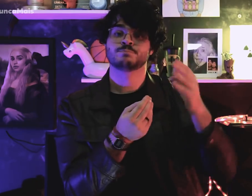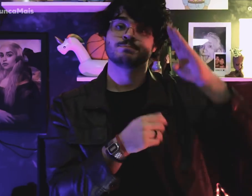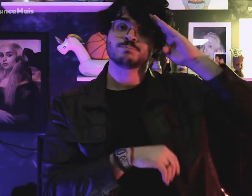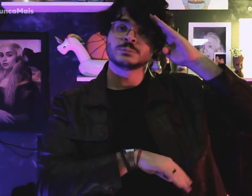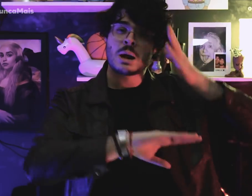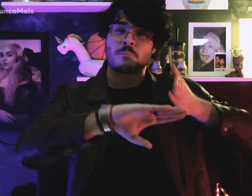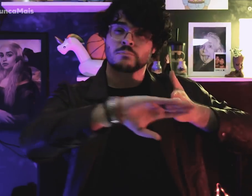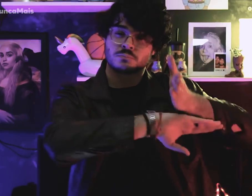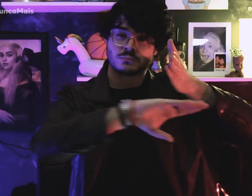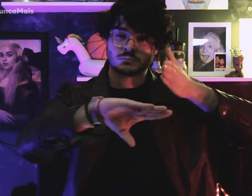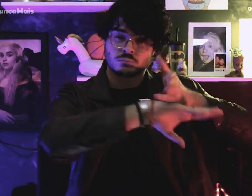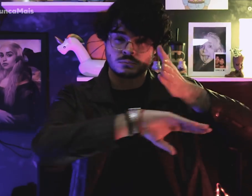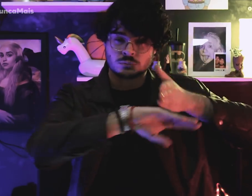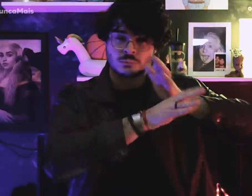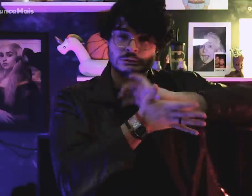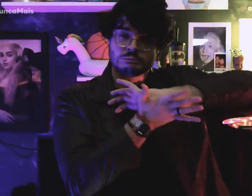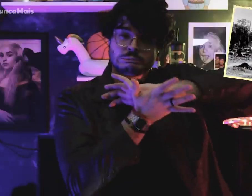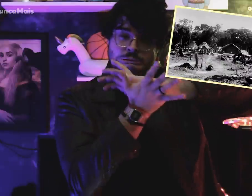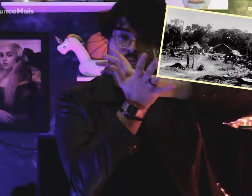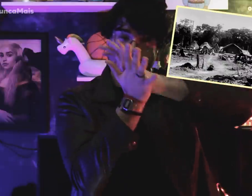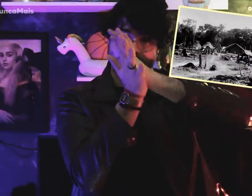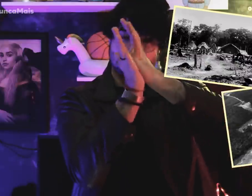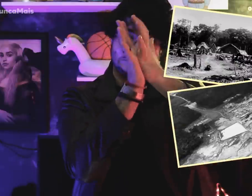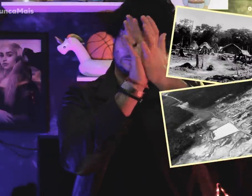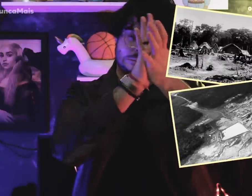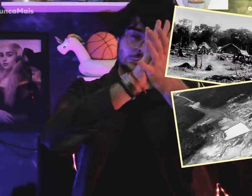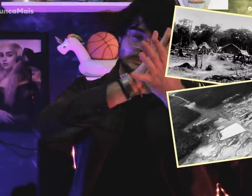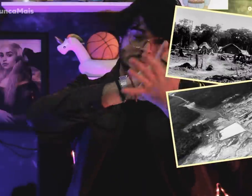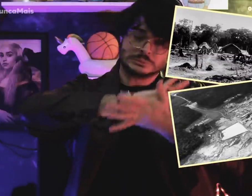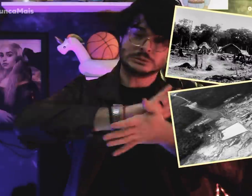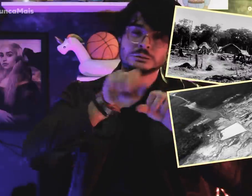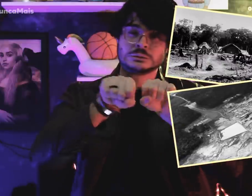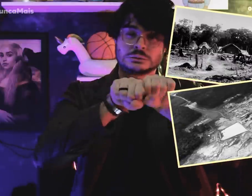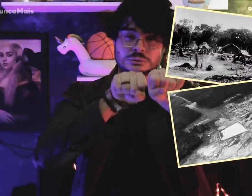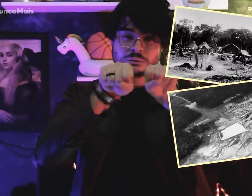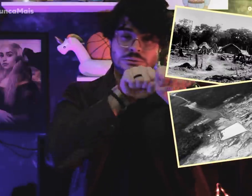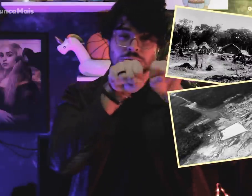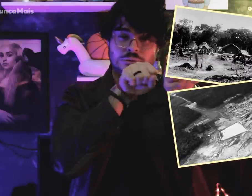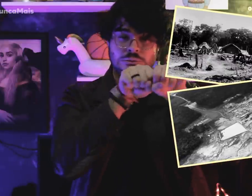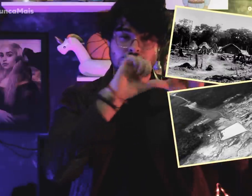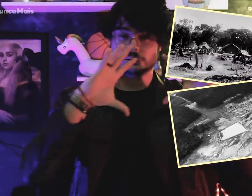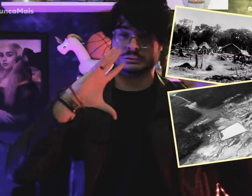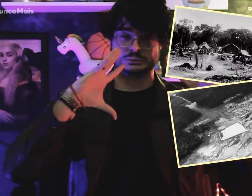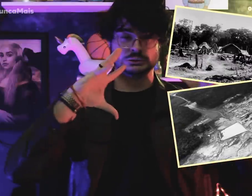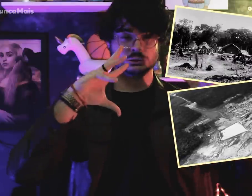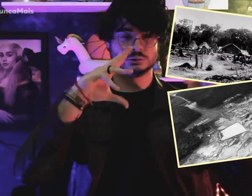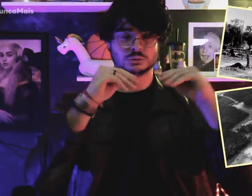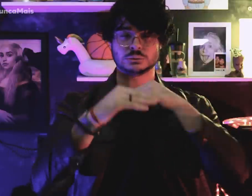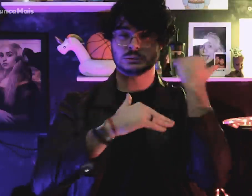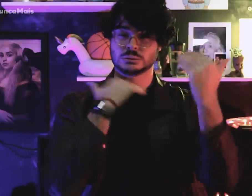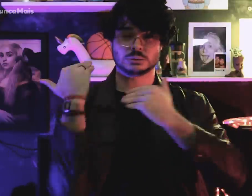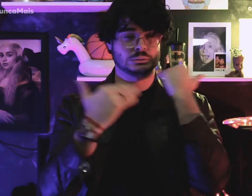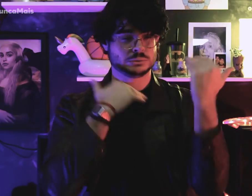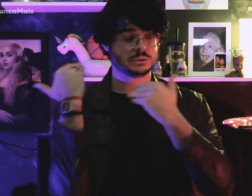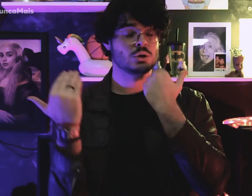and Indians were slaughtered by military personnel.